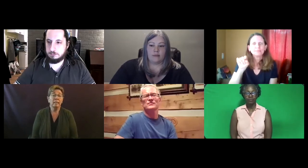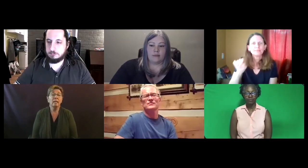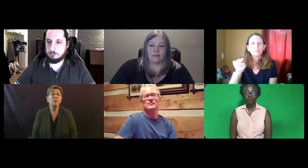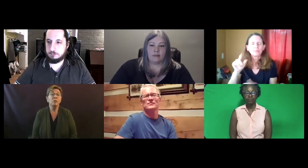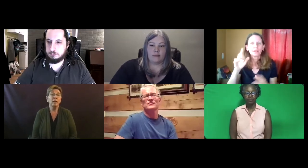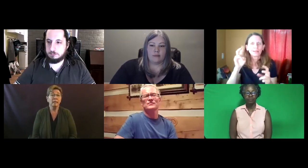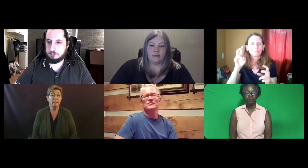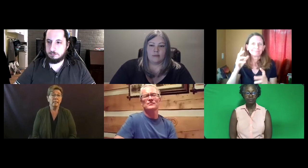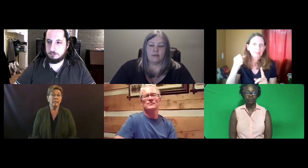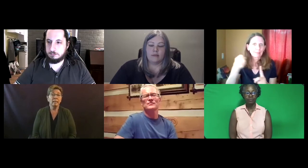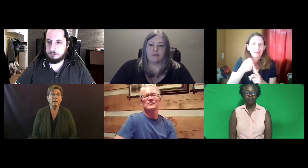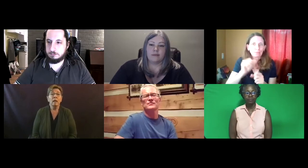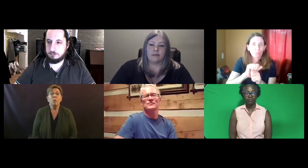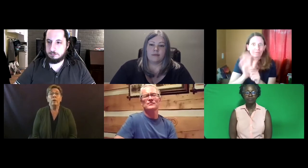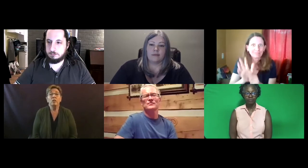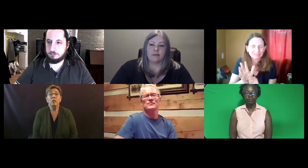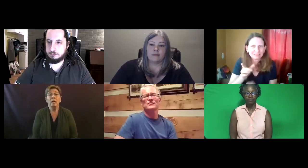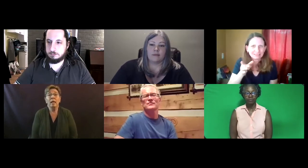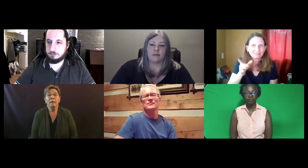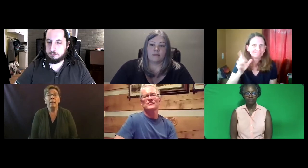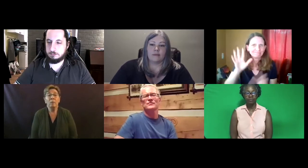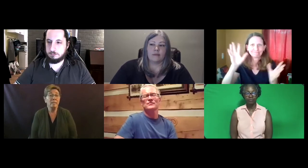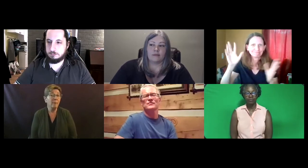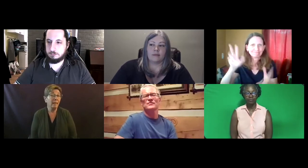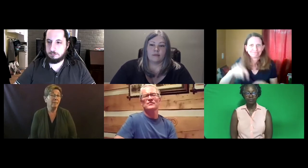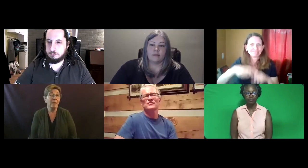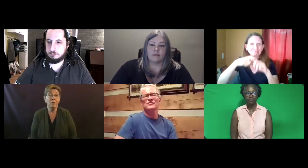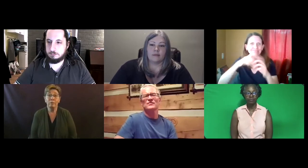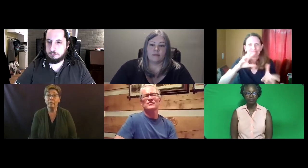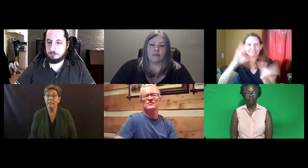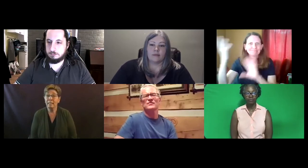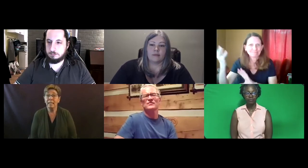It's under CASLI which is impacted by COVID.